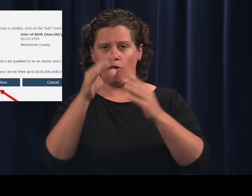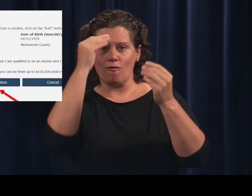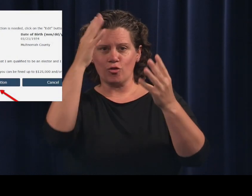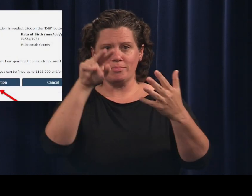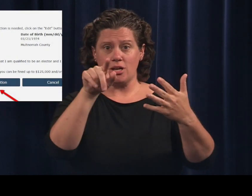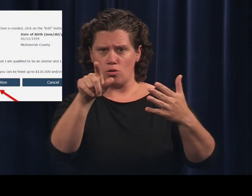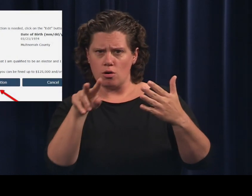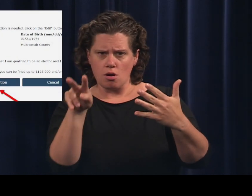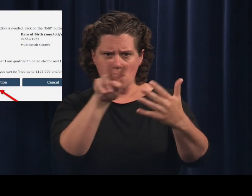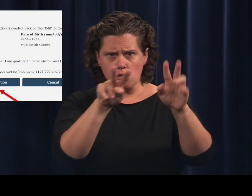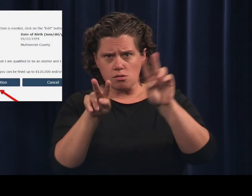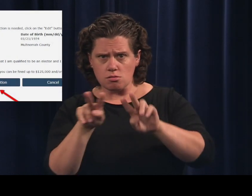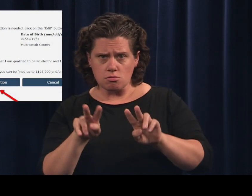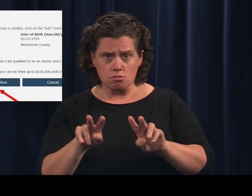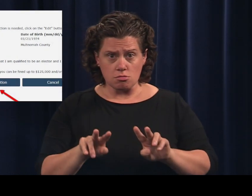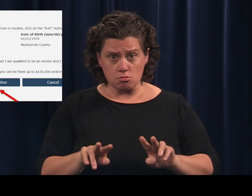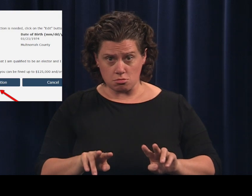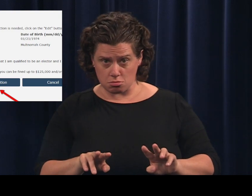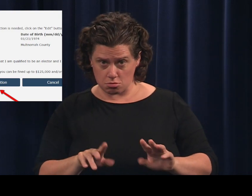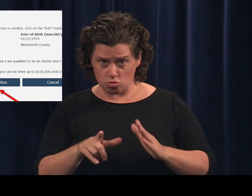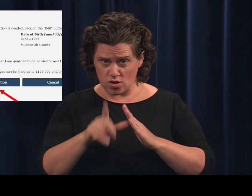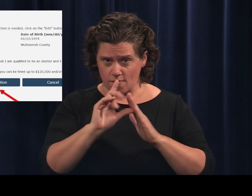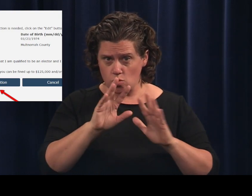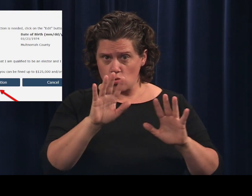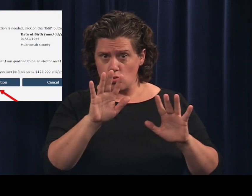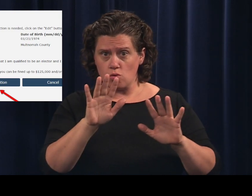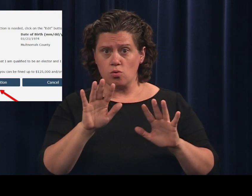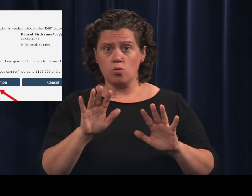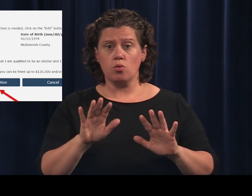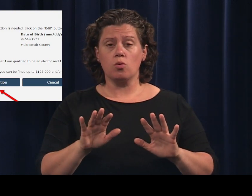to review your information.